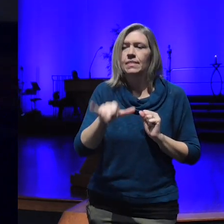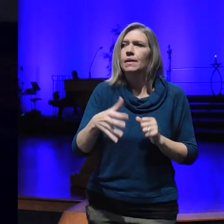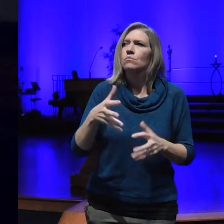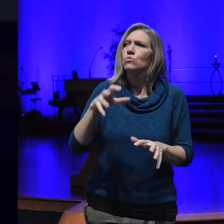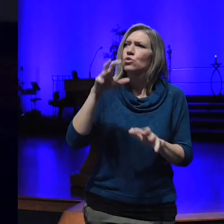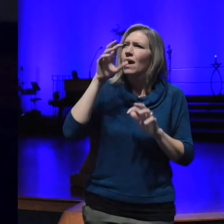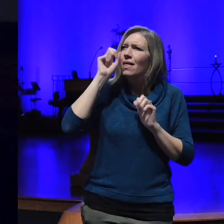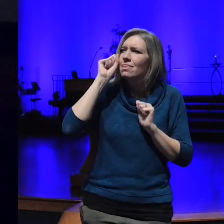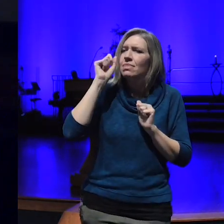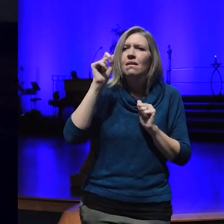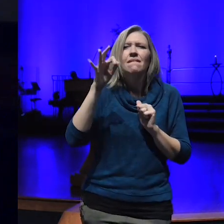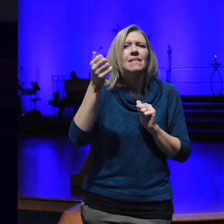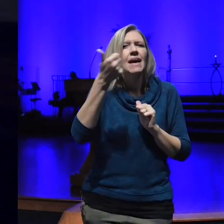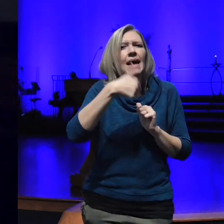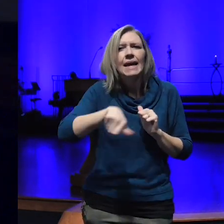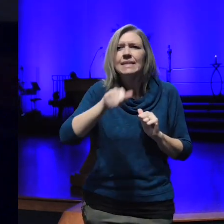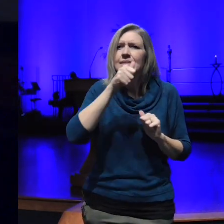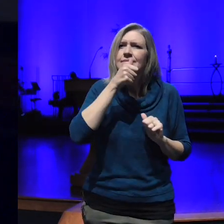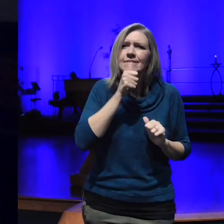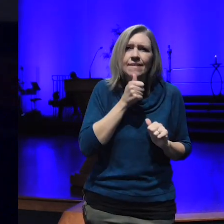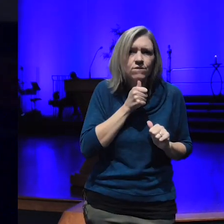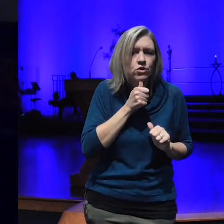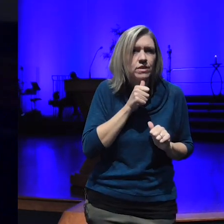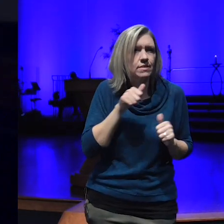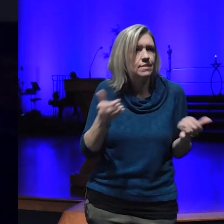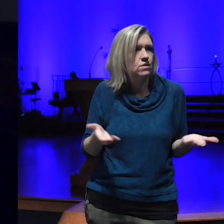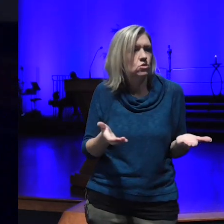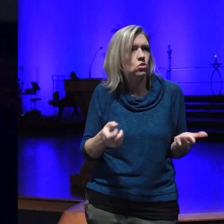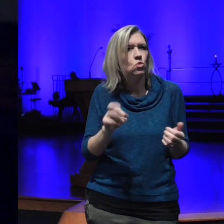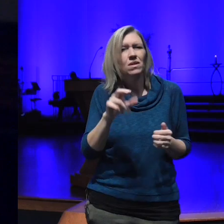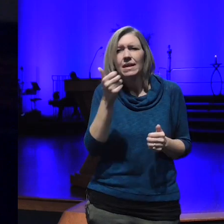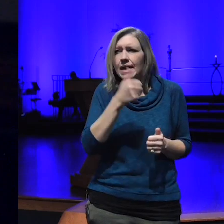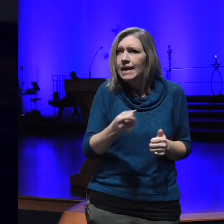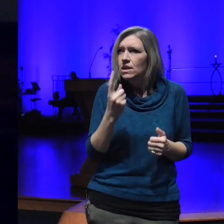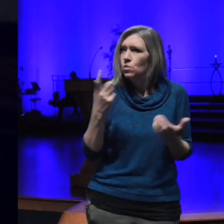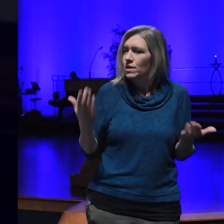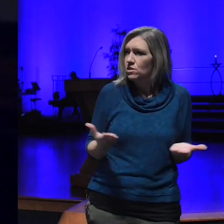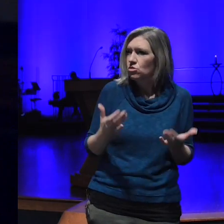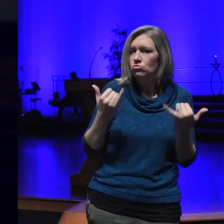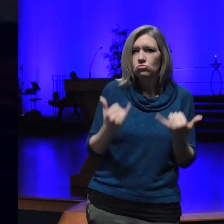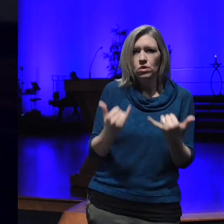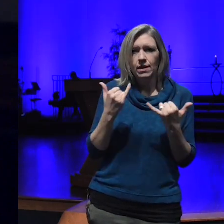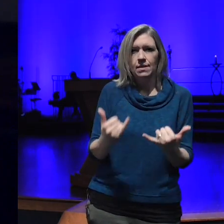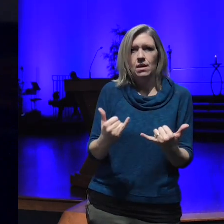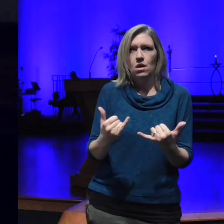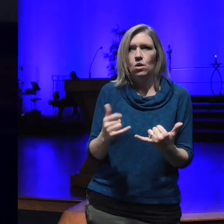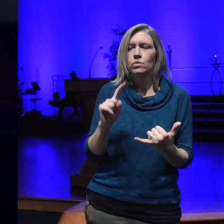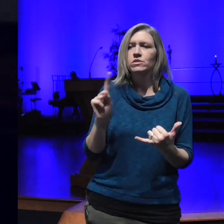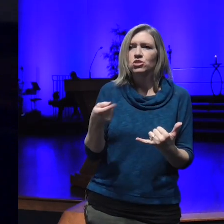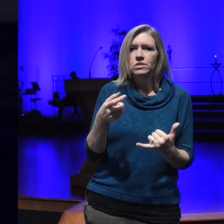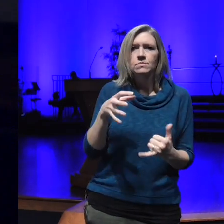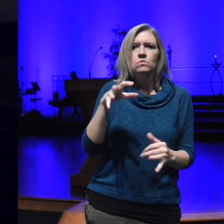suffering of this space of anyone in this place right now we just breathe that into to our being